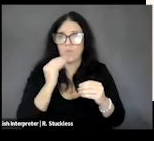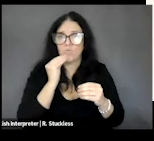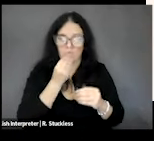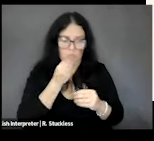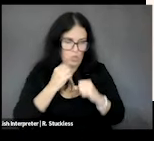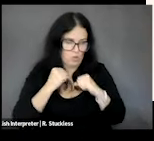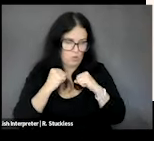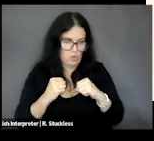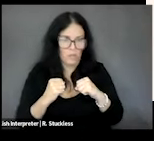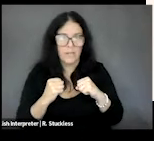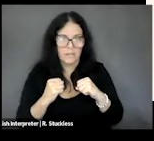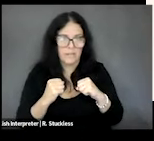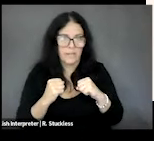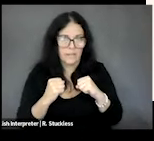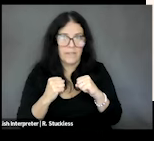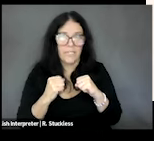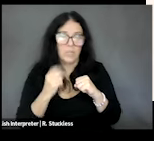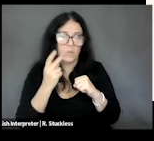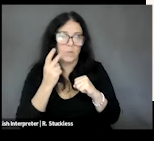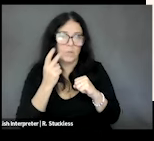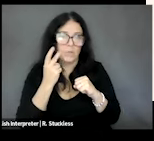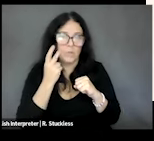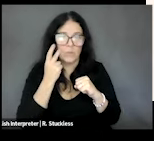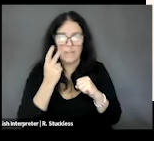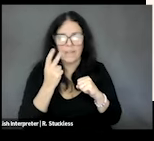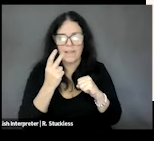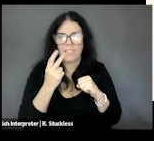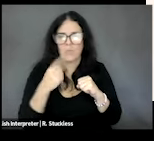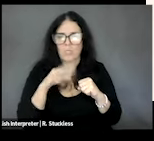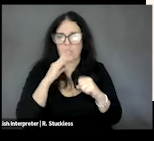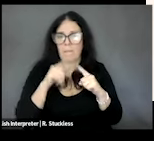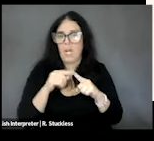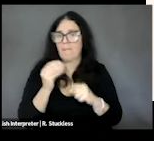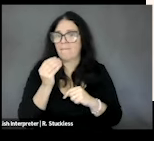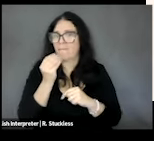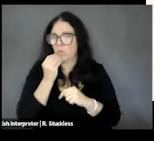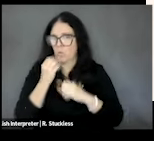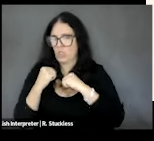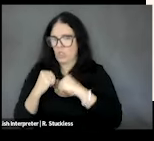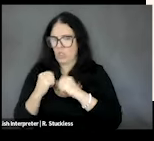have used the concepts separately - food security and nutrition security. But, food and nutrition